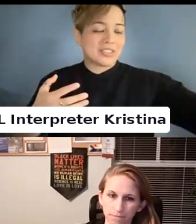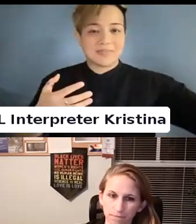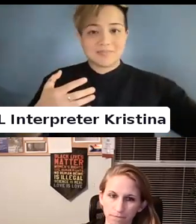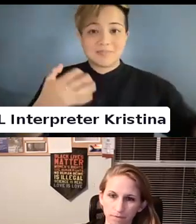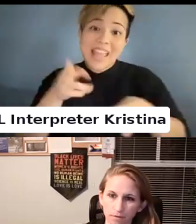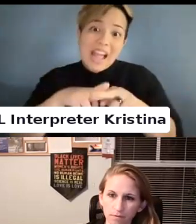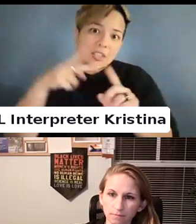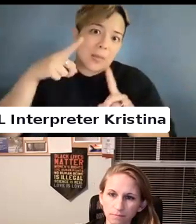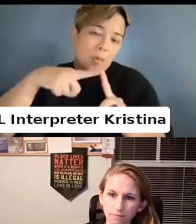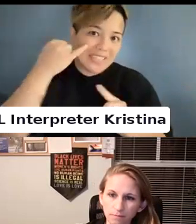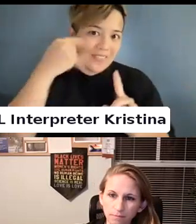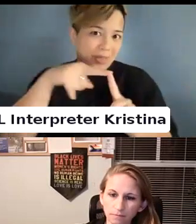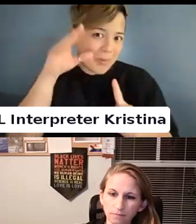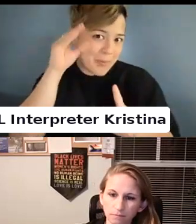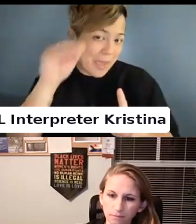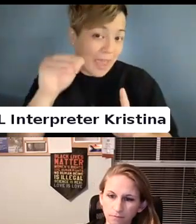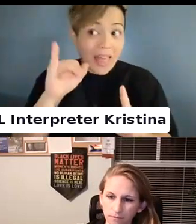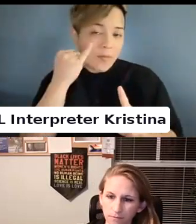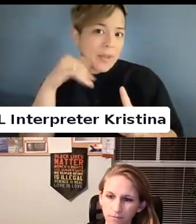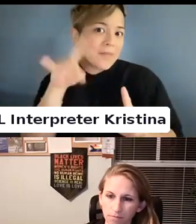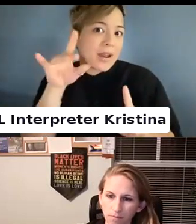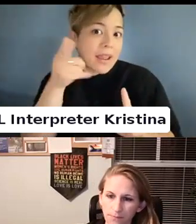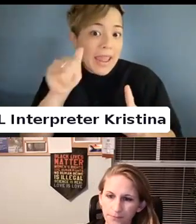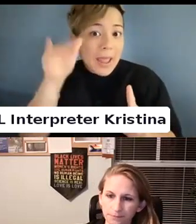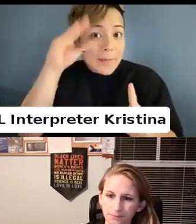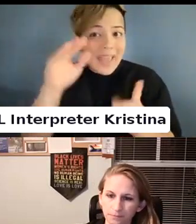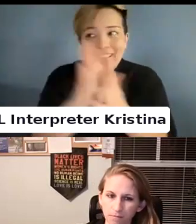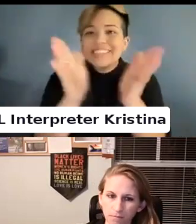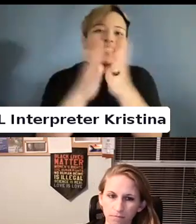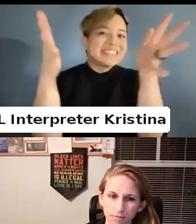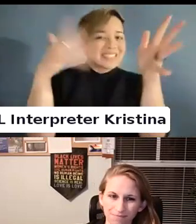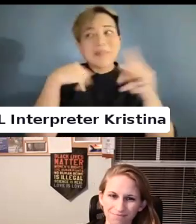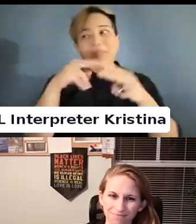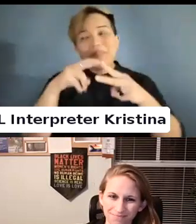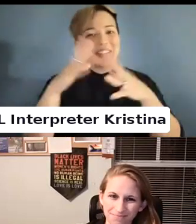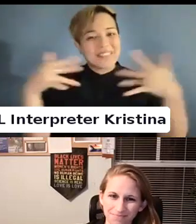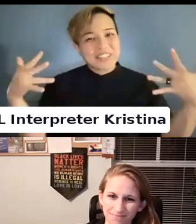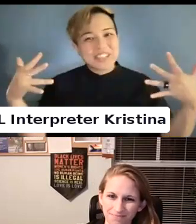are male. And if we can find a gay male then yea, we are very diverse.